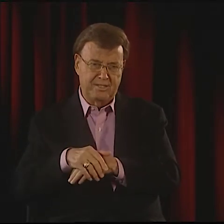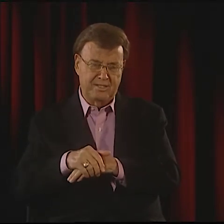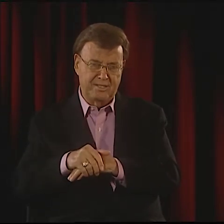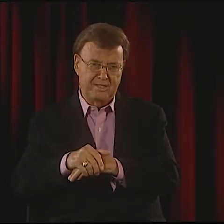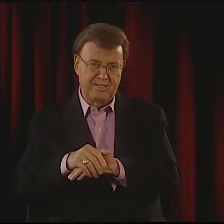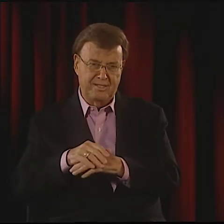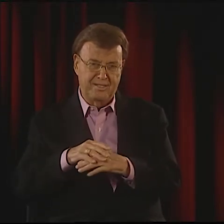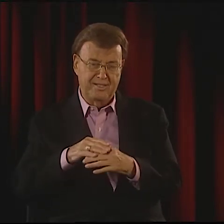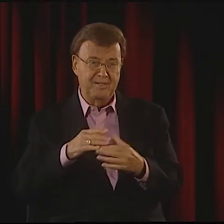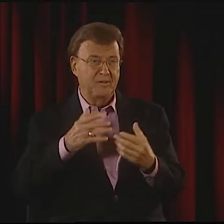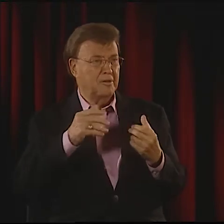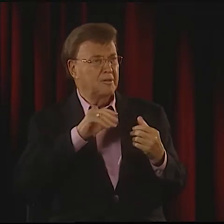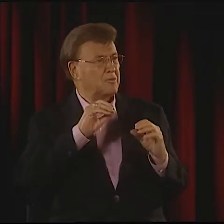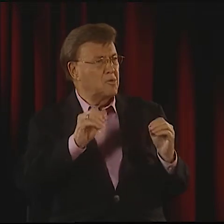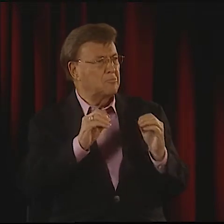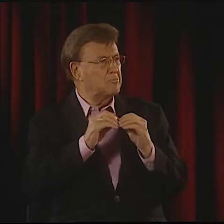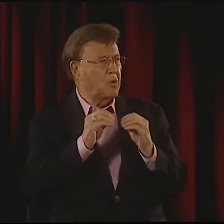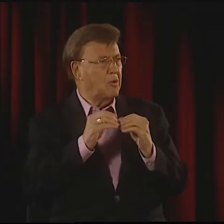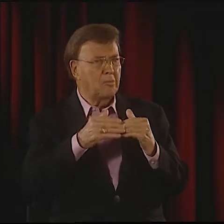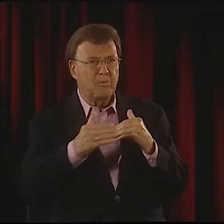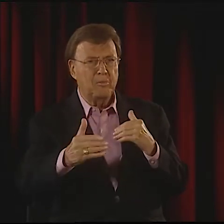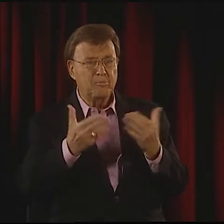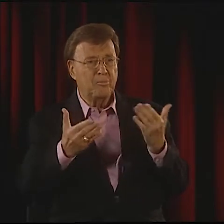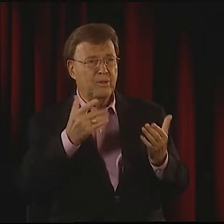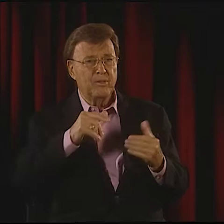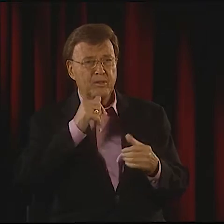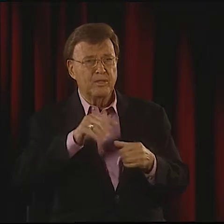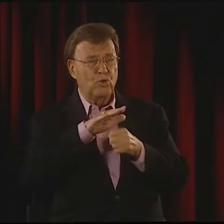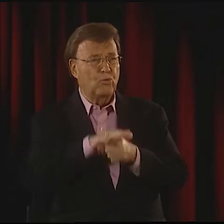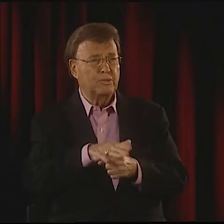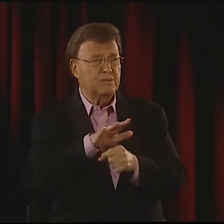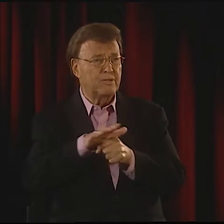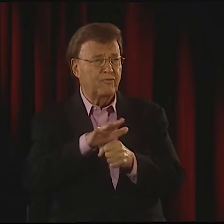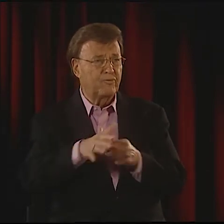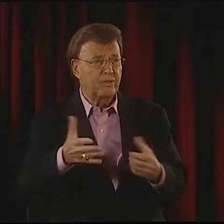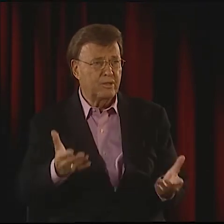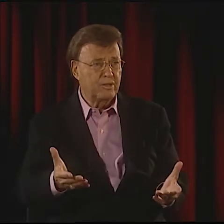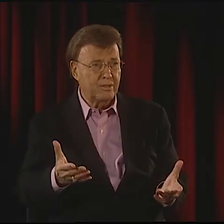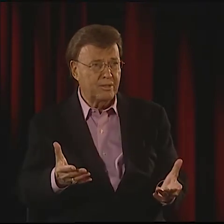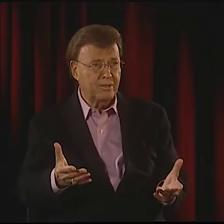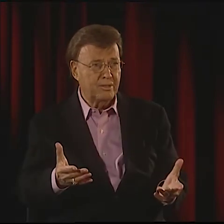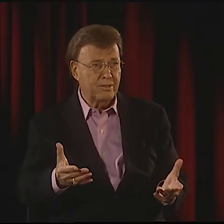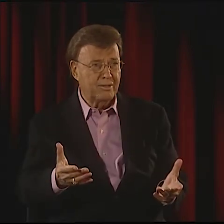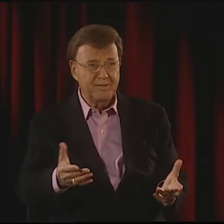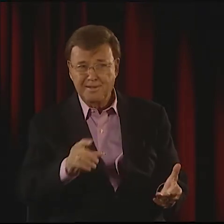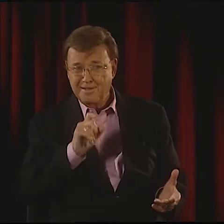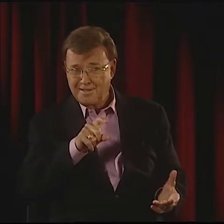THAT OPPRESSION IS ENOUGH THAT PEOPLE-- TO EXPRESS THEMSELVES, AND MAYBE PEOPLE PERHAPS